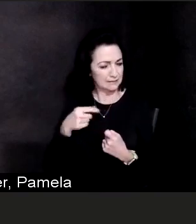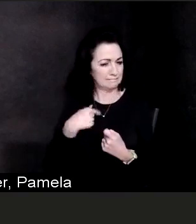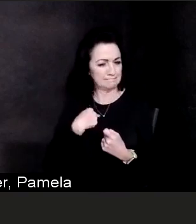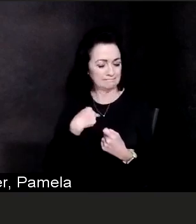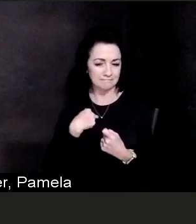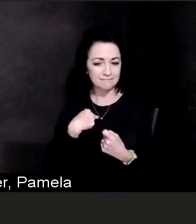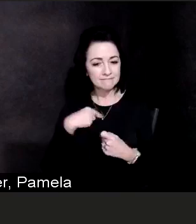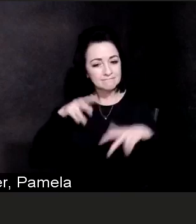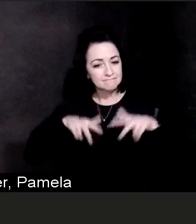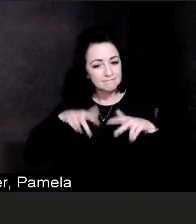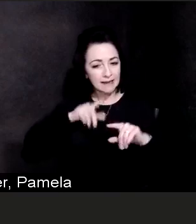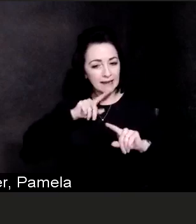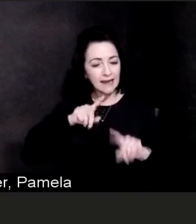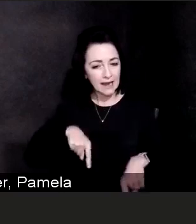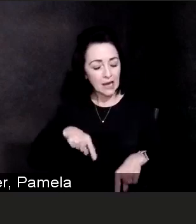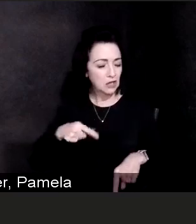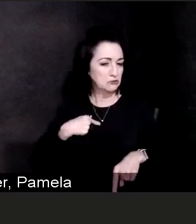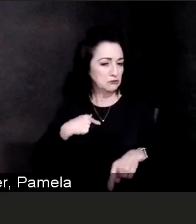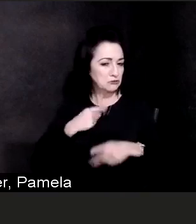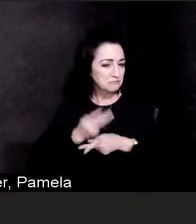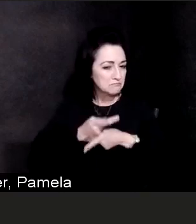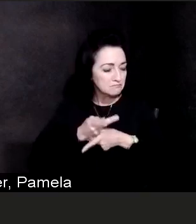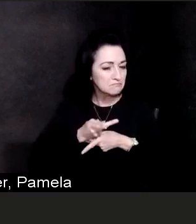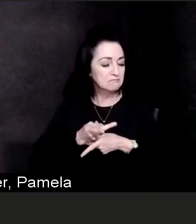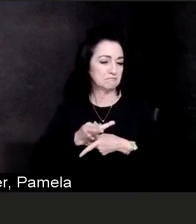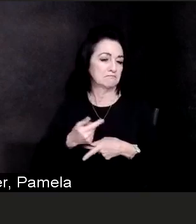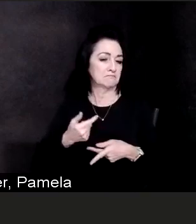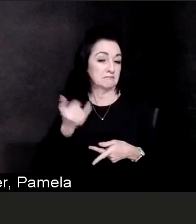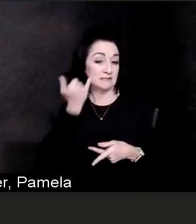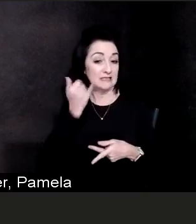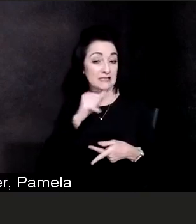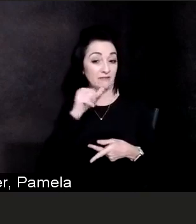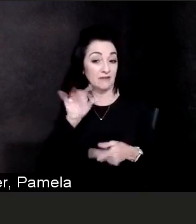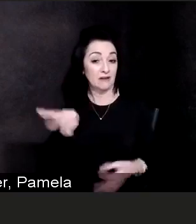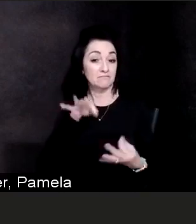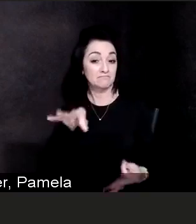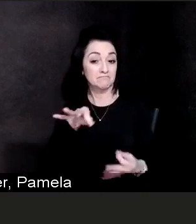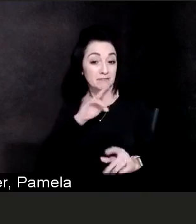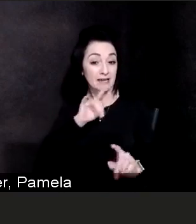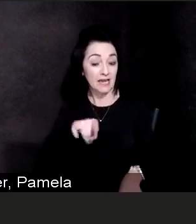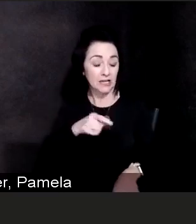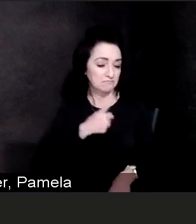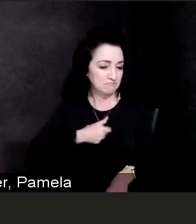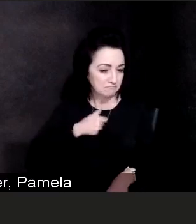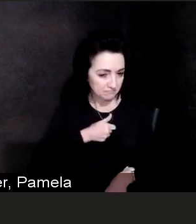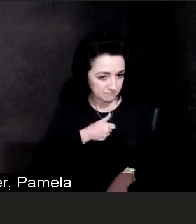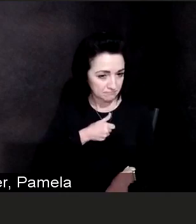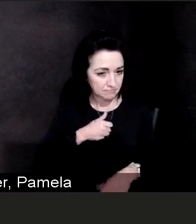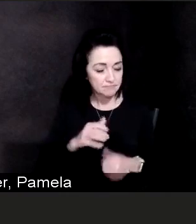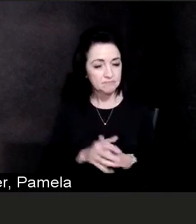What do you want to see for an oxygen level before a patient goes or stays on a ventilator?